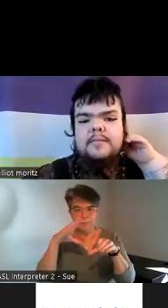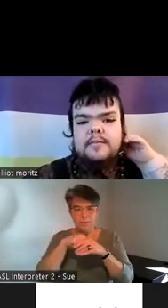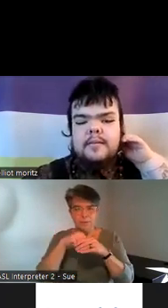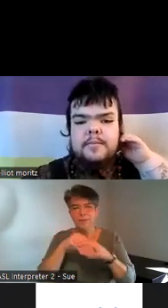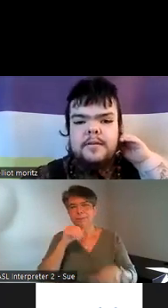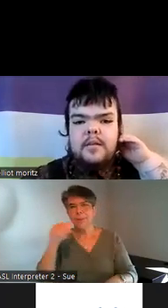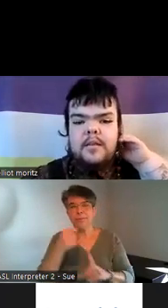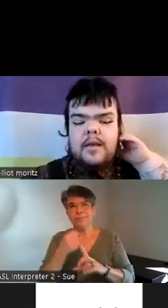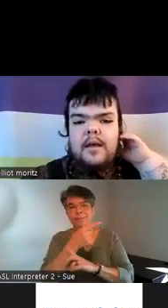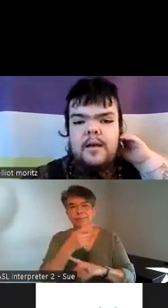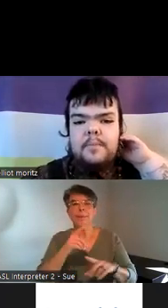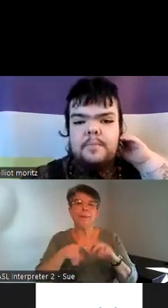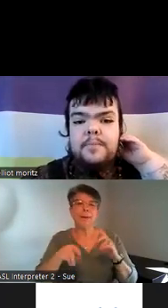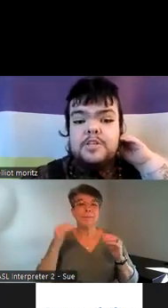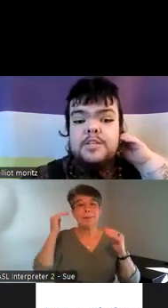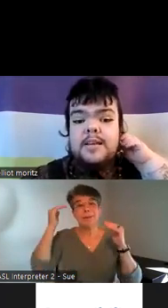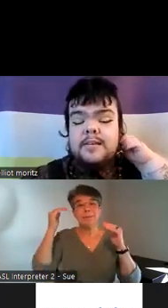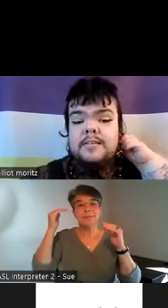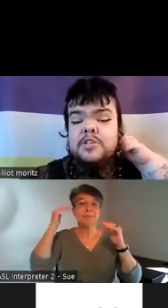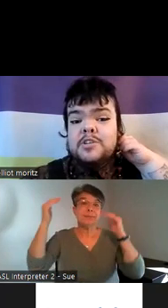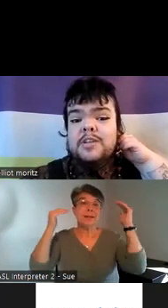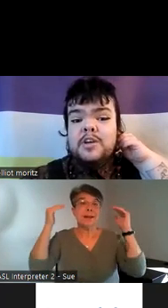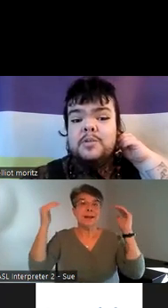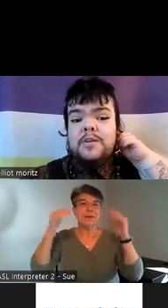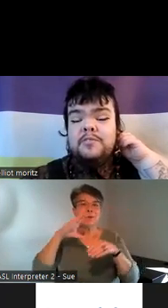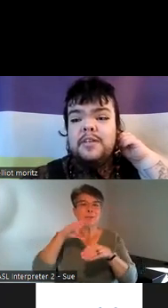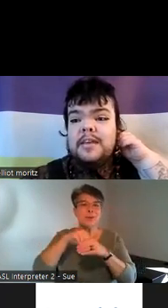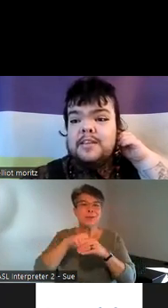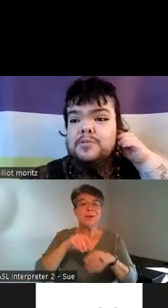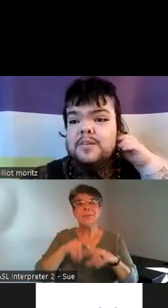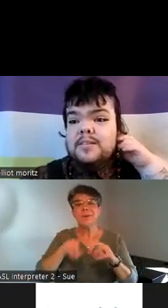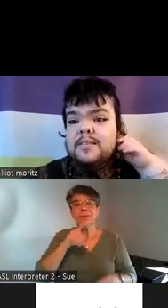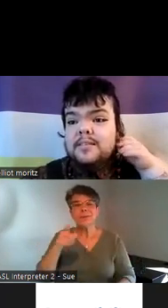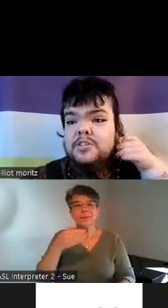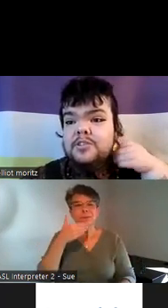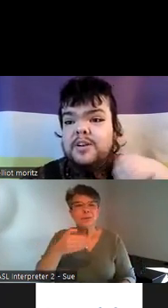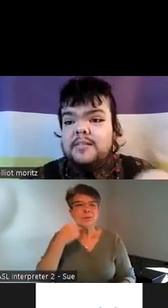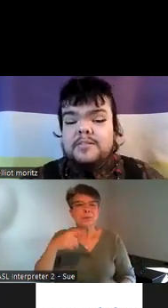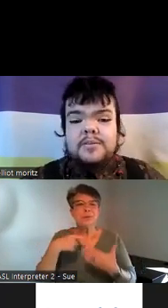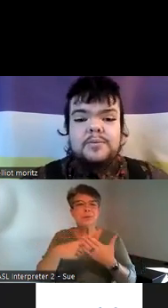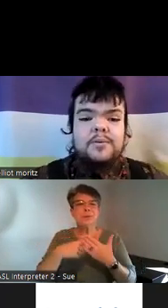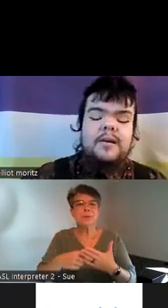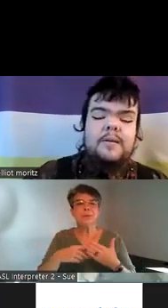like a little bit adult um but she does she's a really good one for like introducing children to